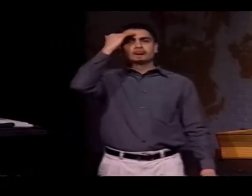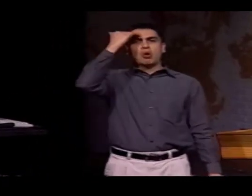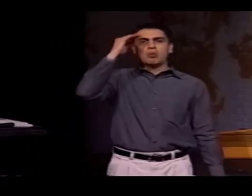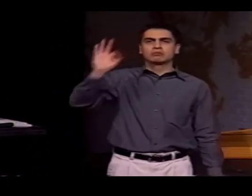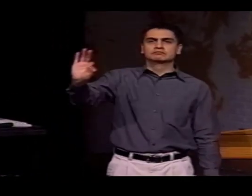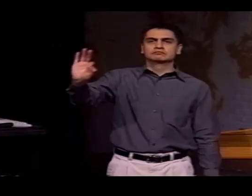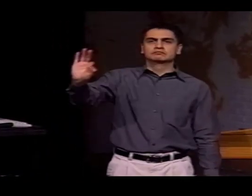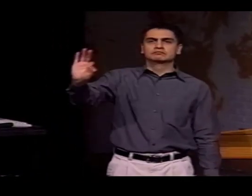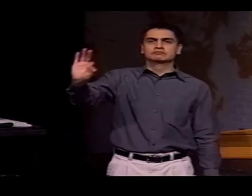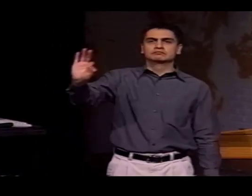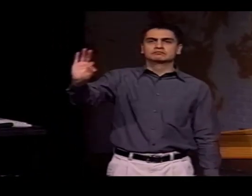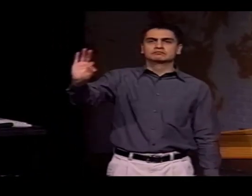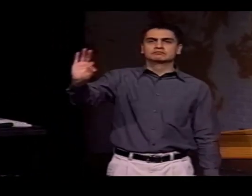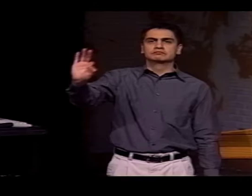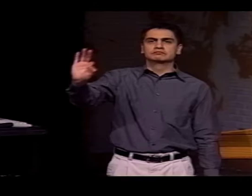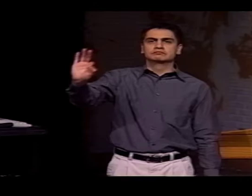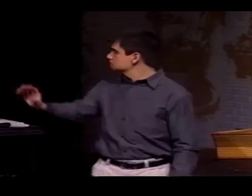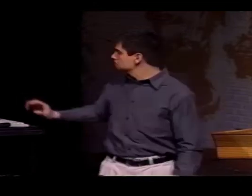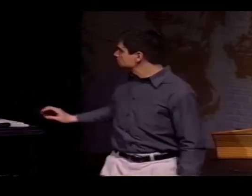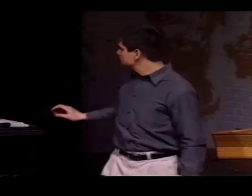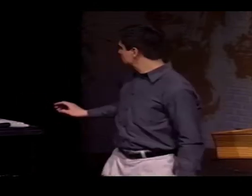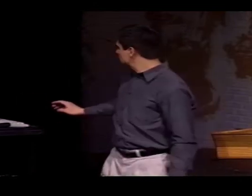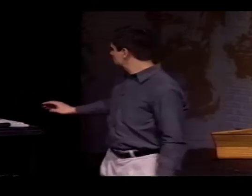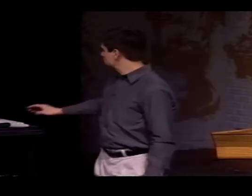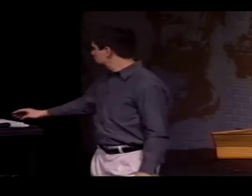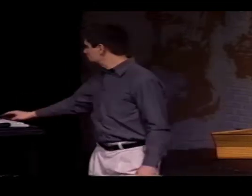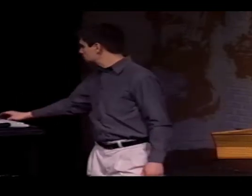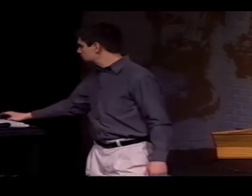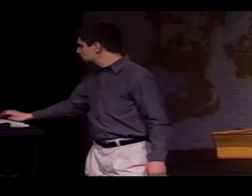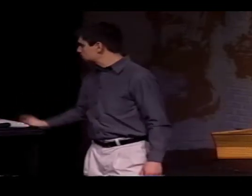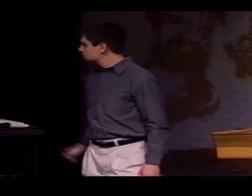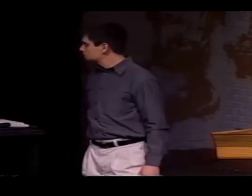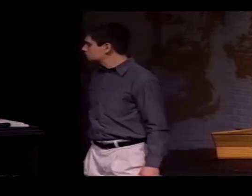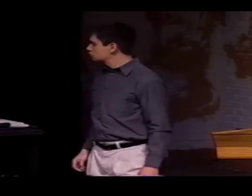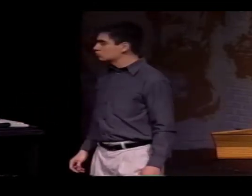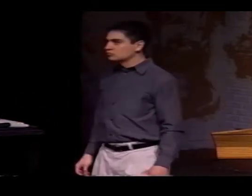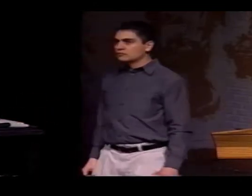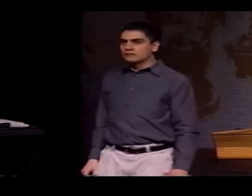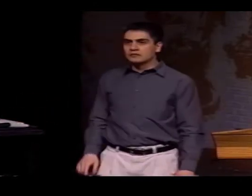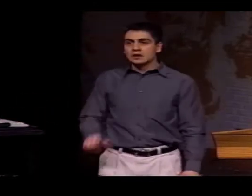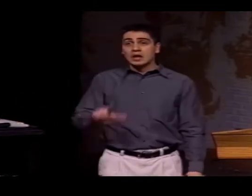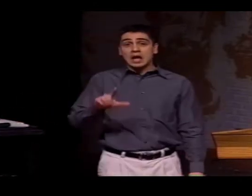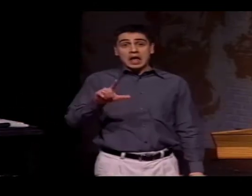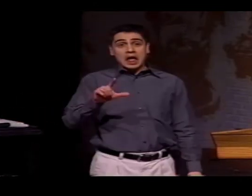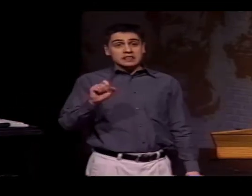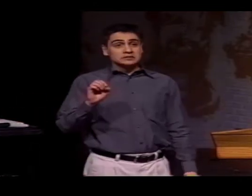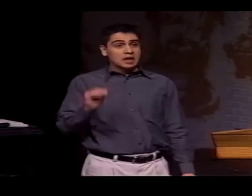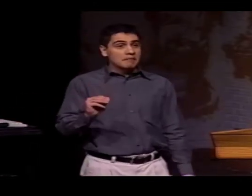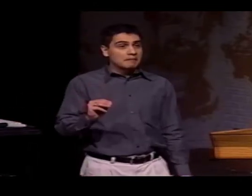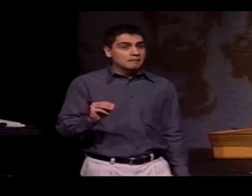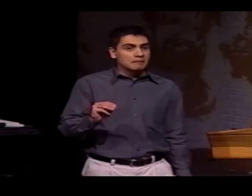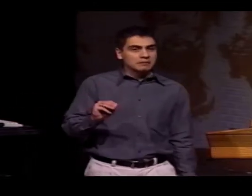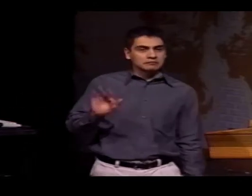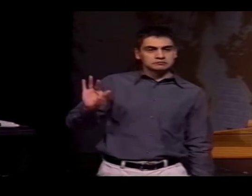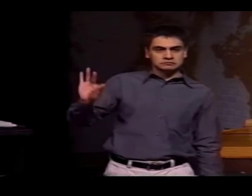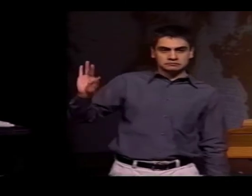EVERYONE KNOWS THE SIGN FOR "F" IN ASL, WHICH IS THIS. THIS IS THE SIGN FOR "F" IN LSM.